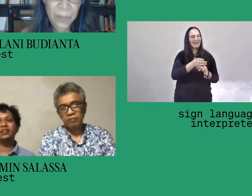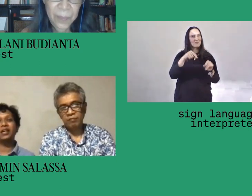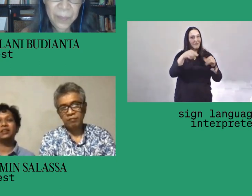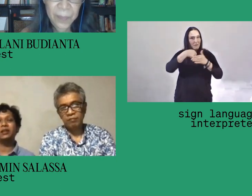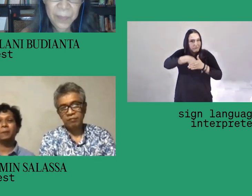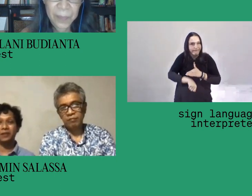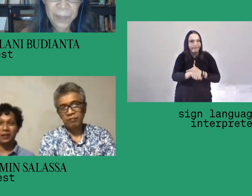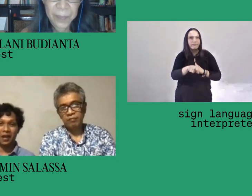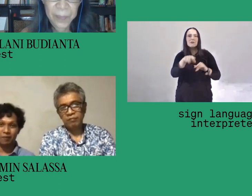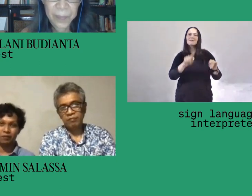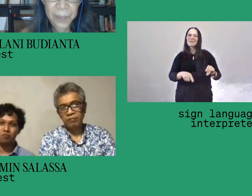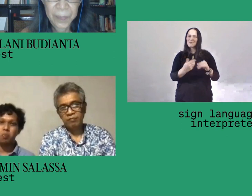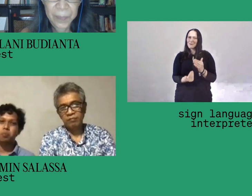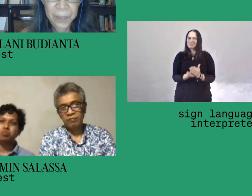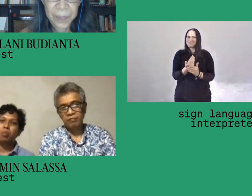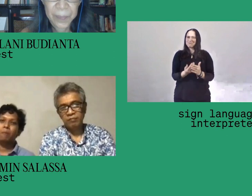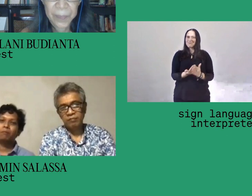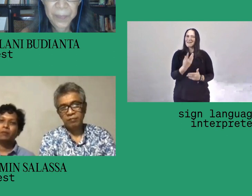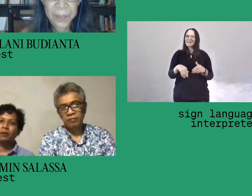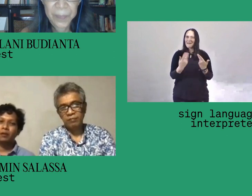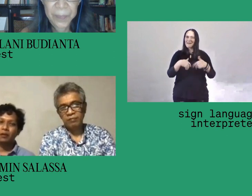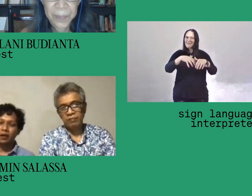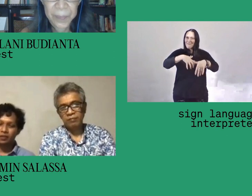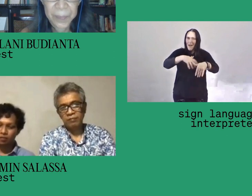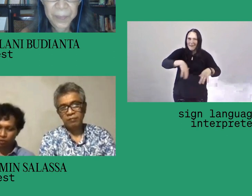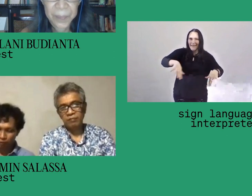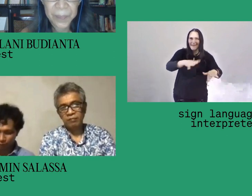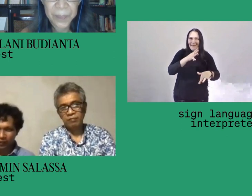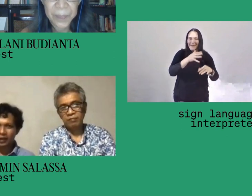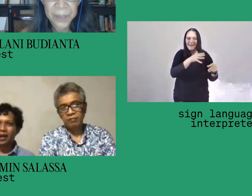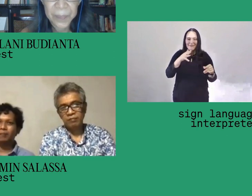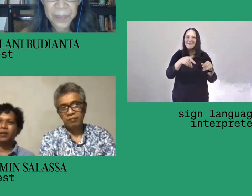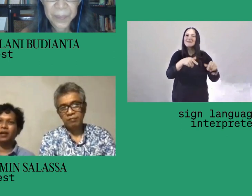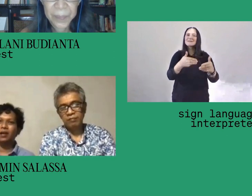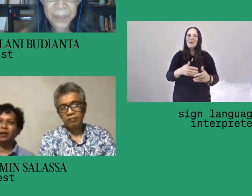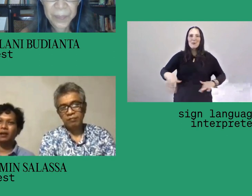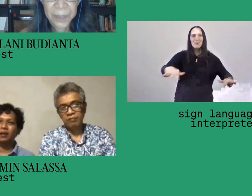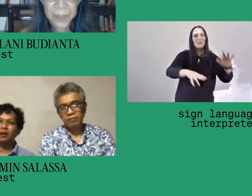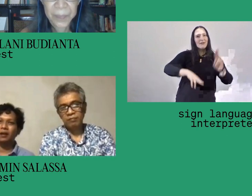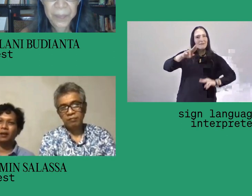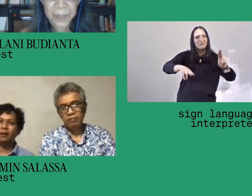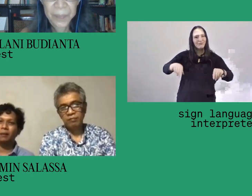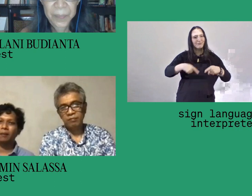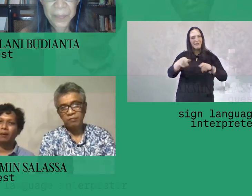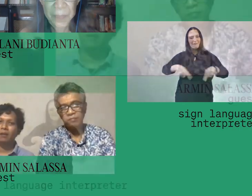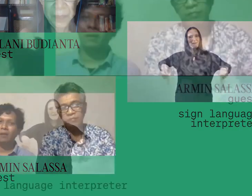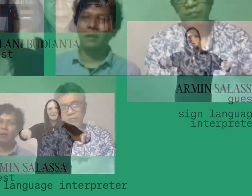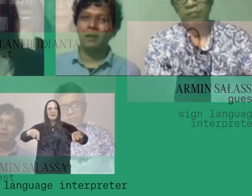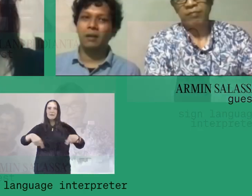began implementing natural farming, an organic practice that has long existed in many other areas of the archipelago.